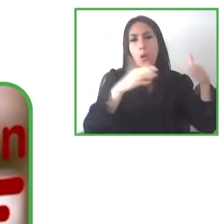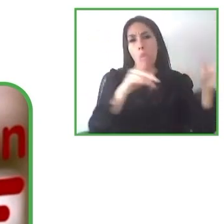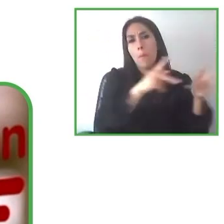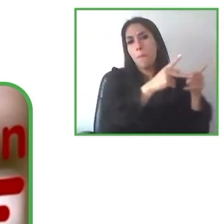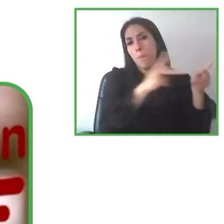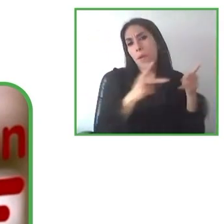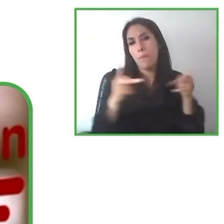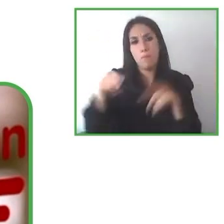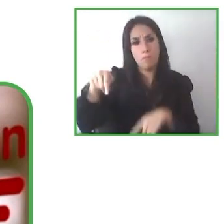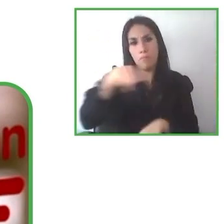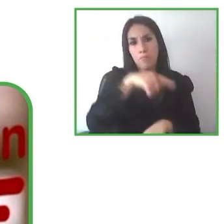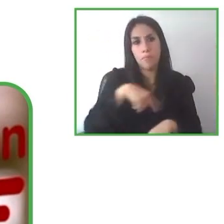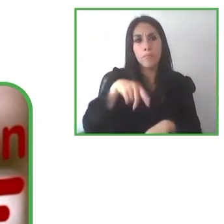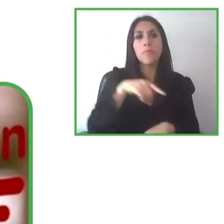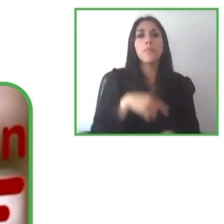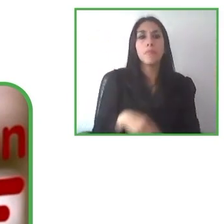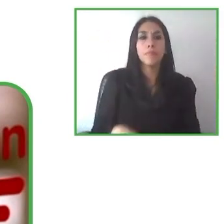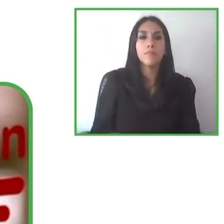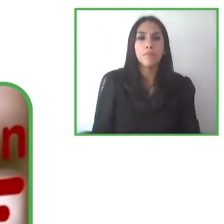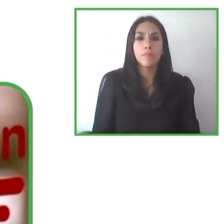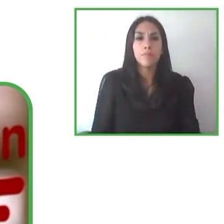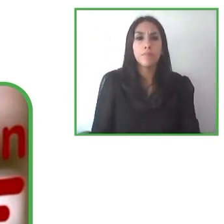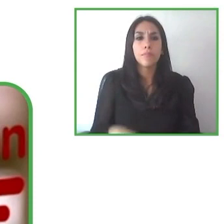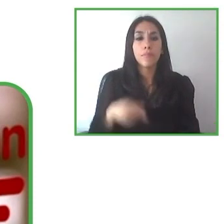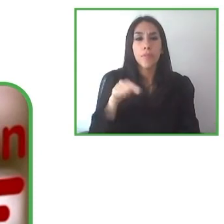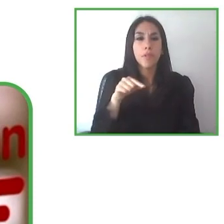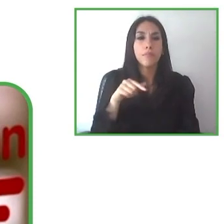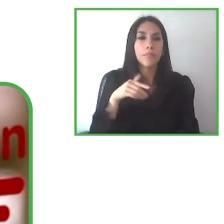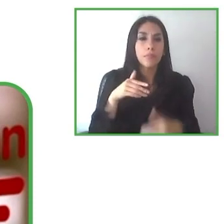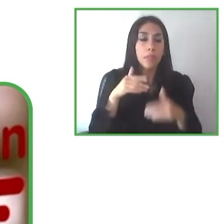And of course, the plan to go to Latin America